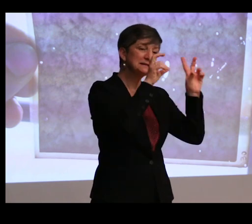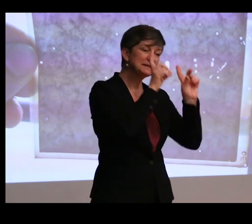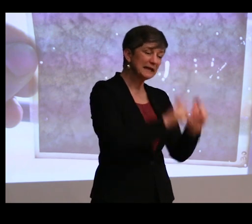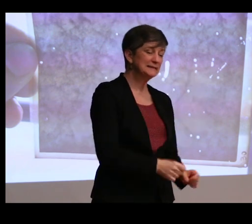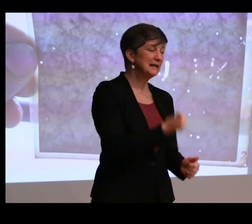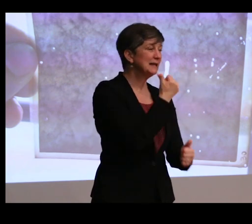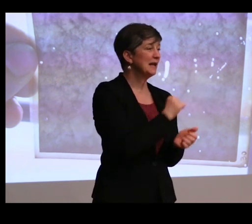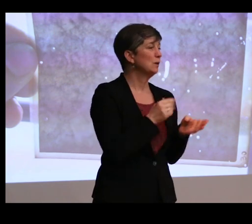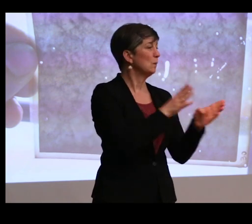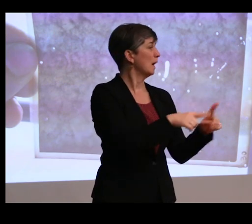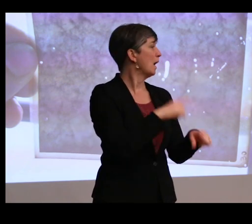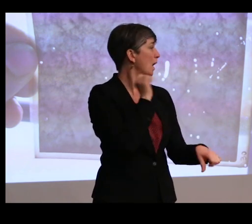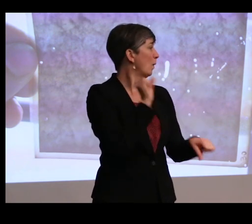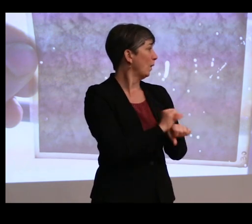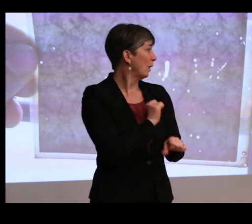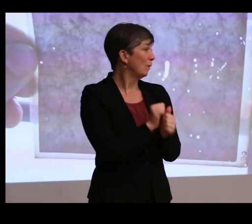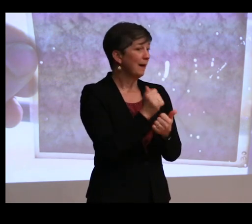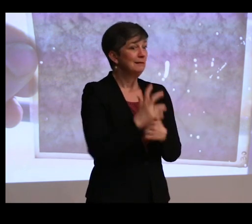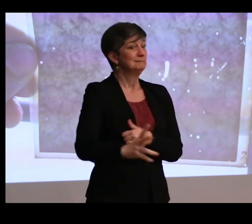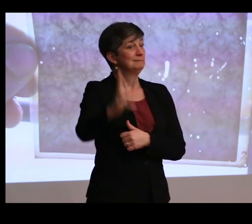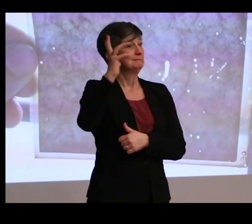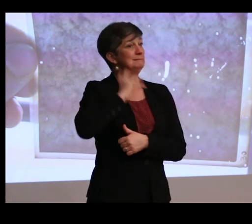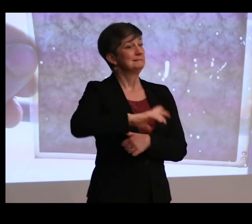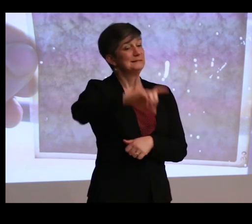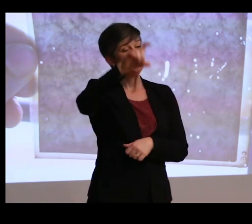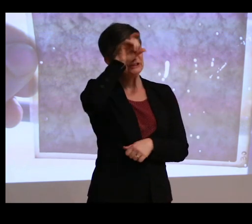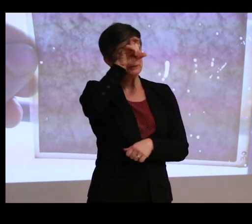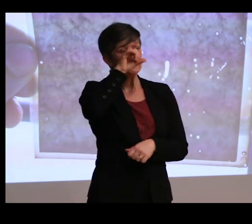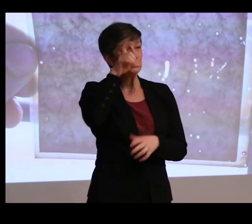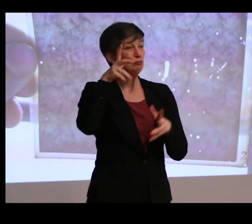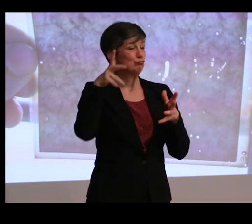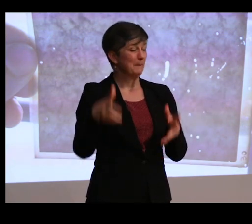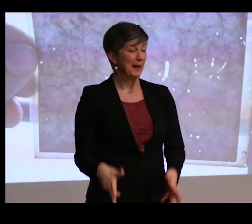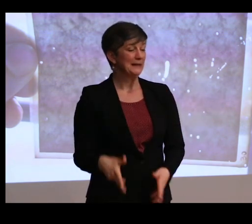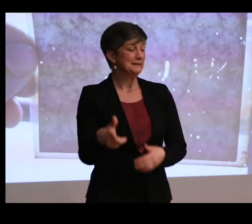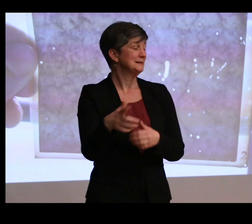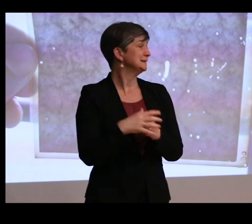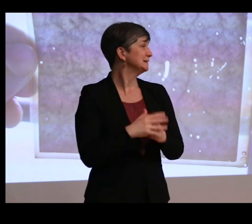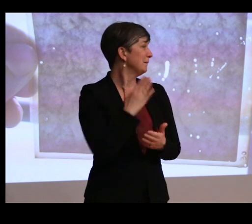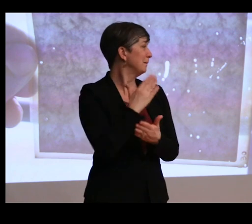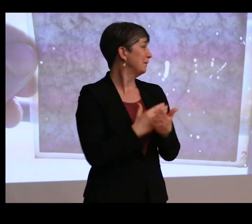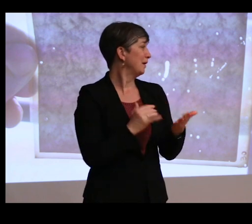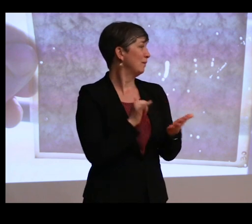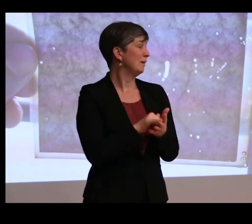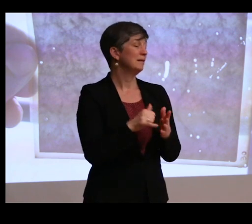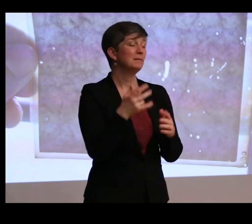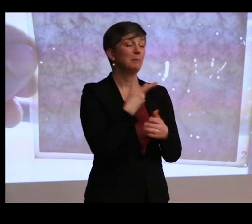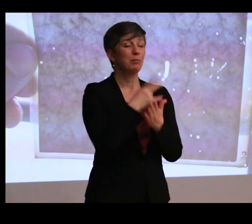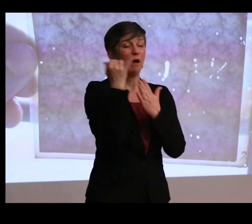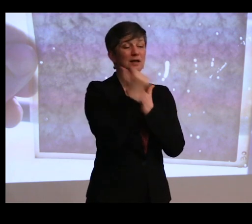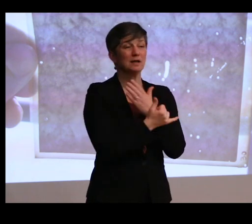And I work with ancient Egyptian human remains. And part of this project that I was mentioning, reconstructing